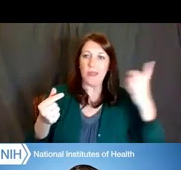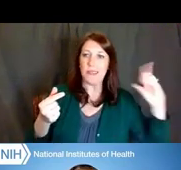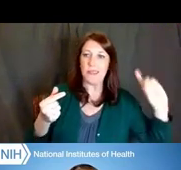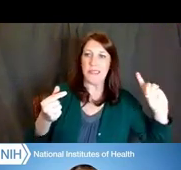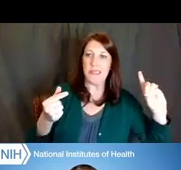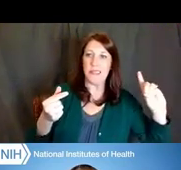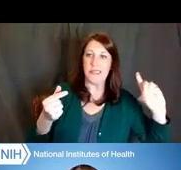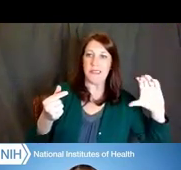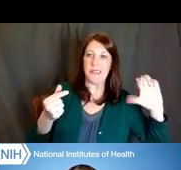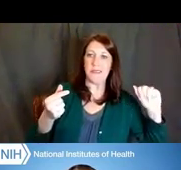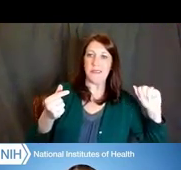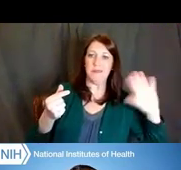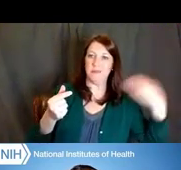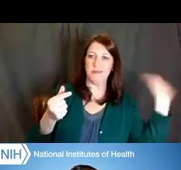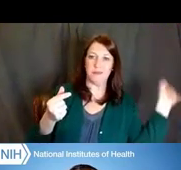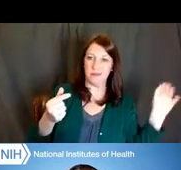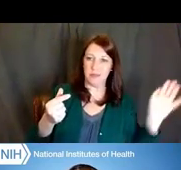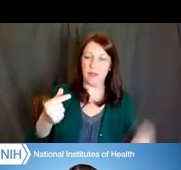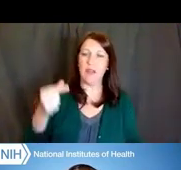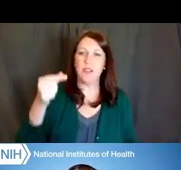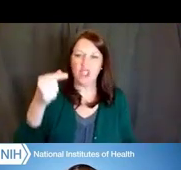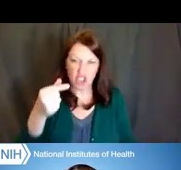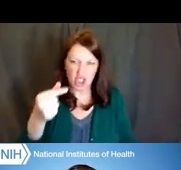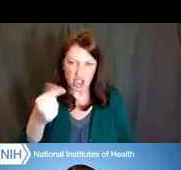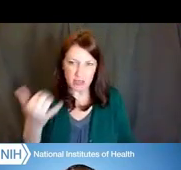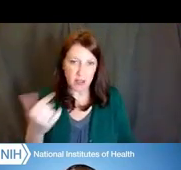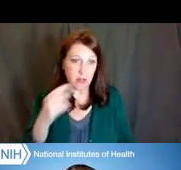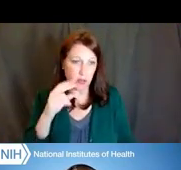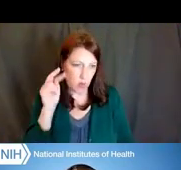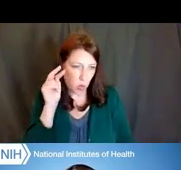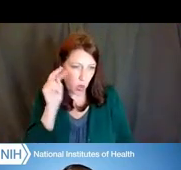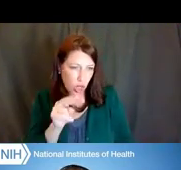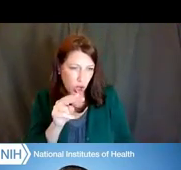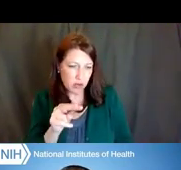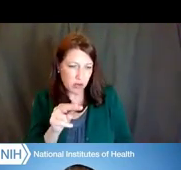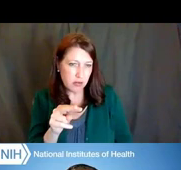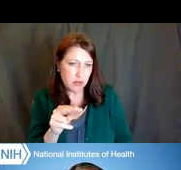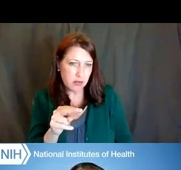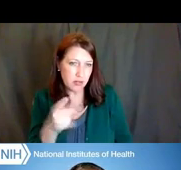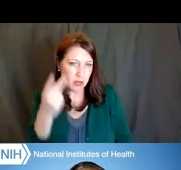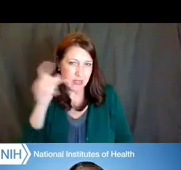But if you go to this site here -- the link is at the top right of the page --